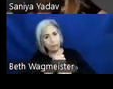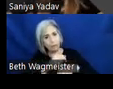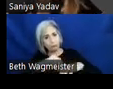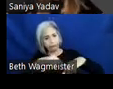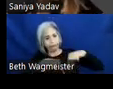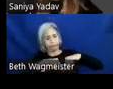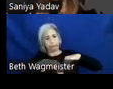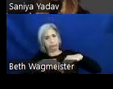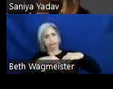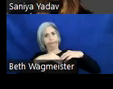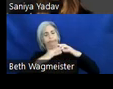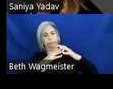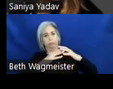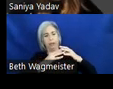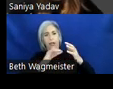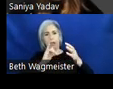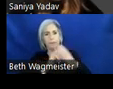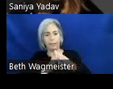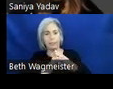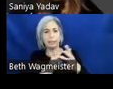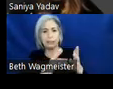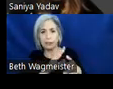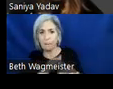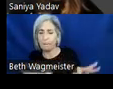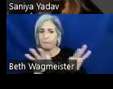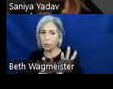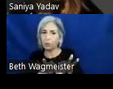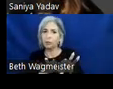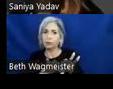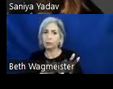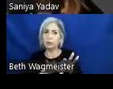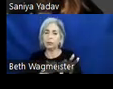This is why inclusiveness play as major role. It is not clicking.